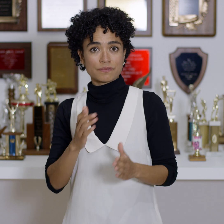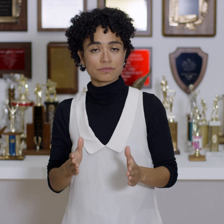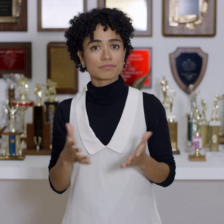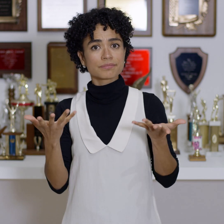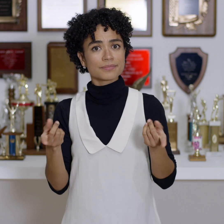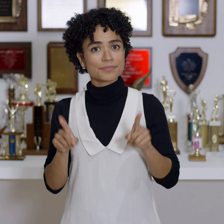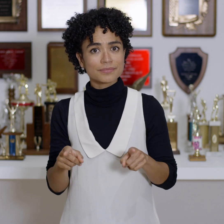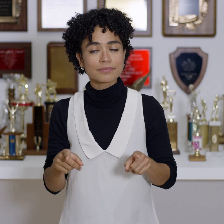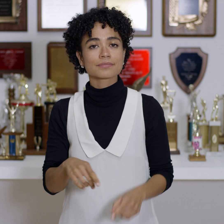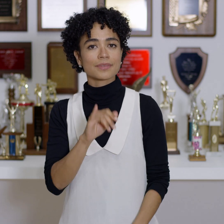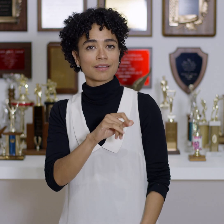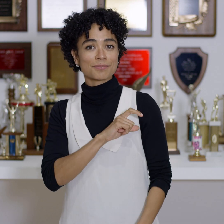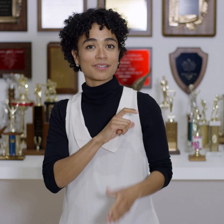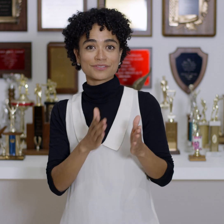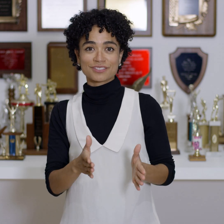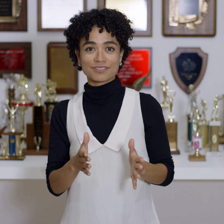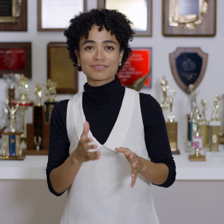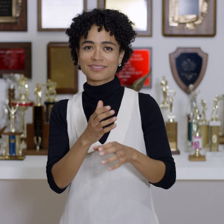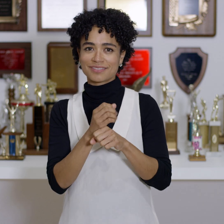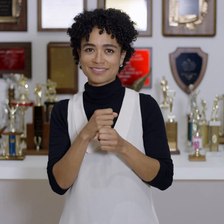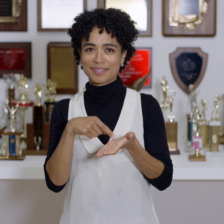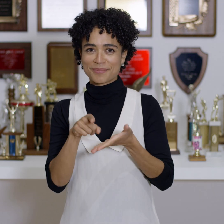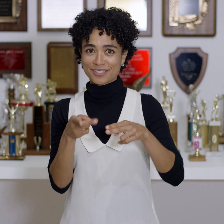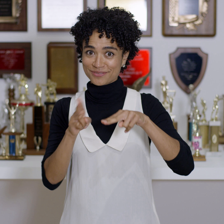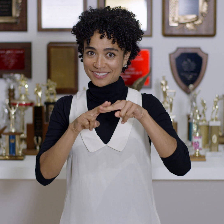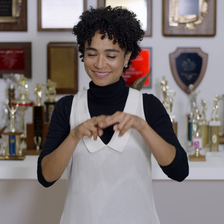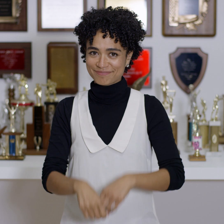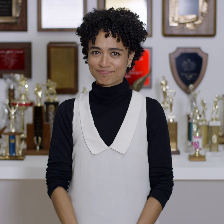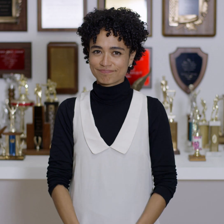What happened? That police officer got a pay raise.